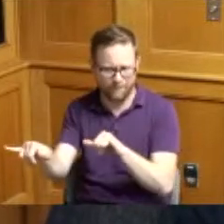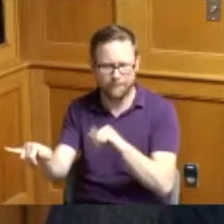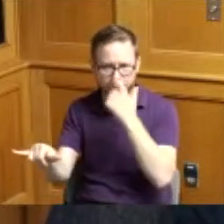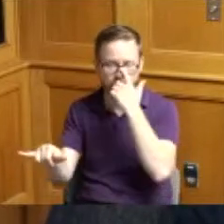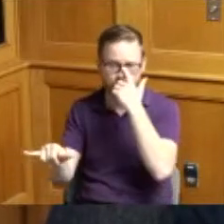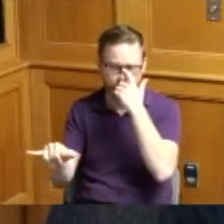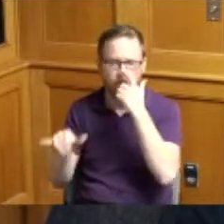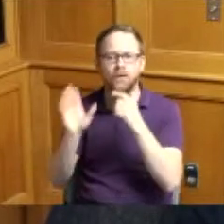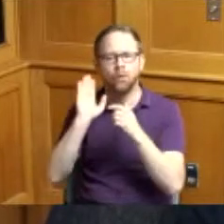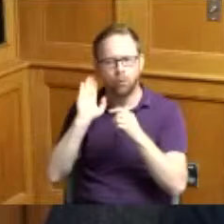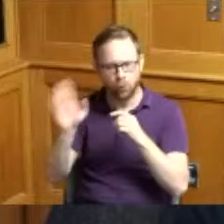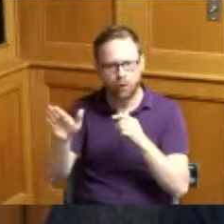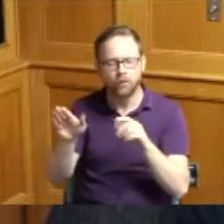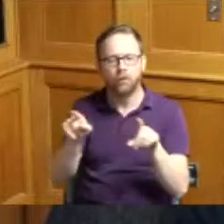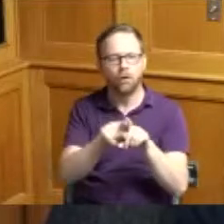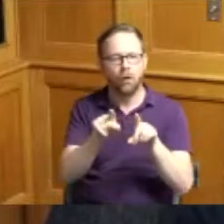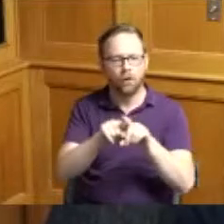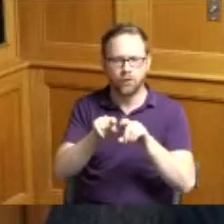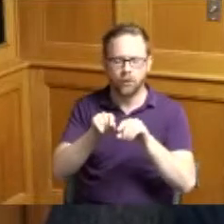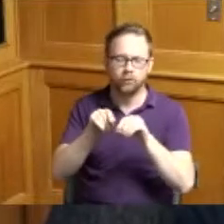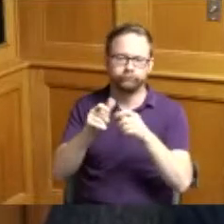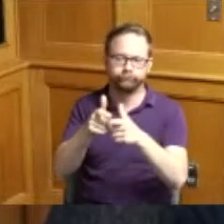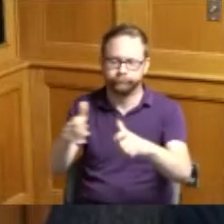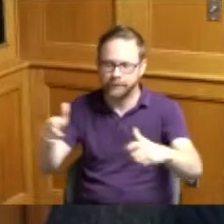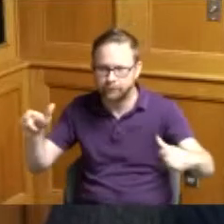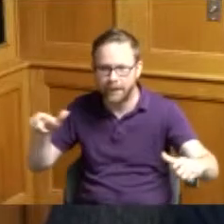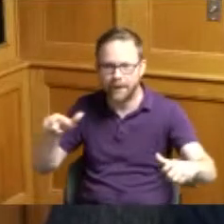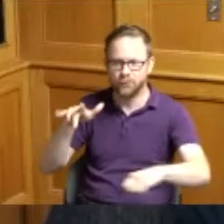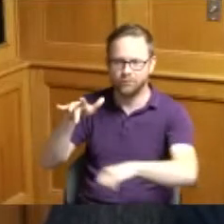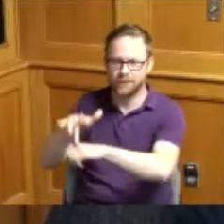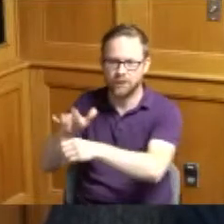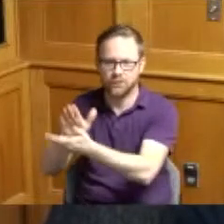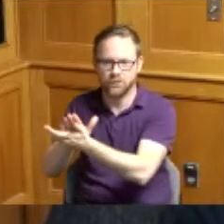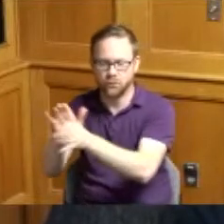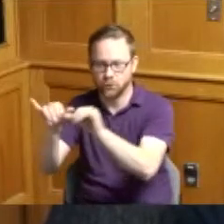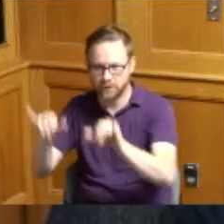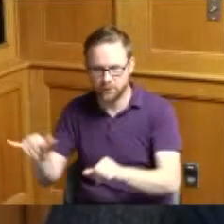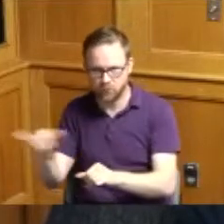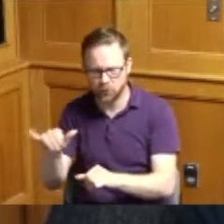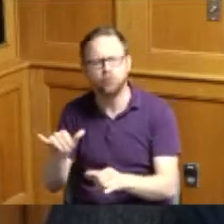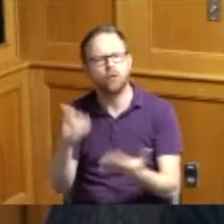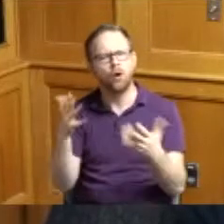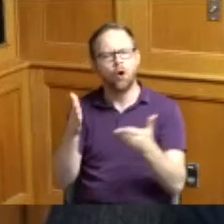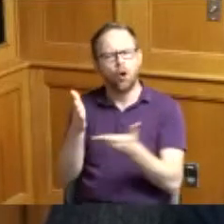of the school systems we have some period products available for free in school systems but it is not